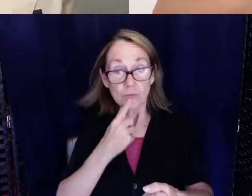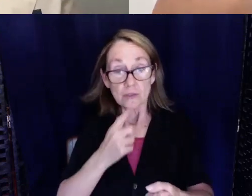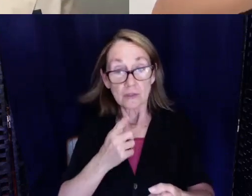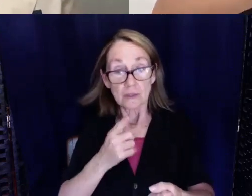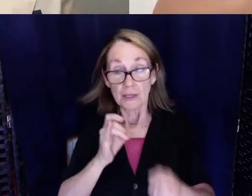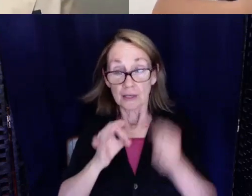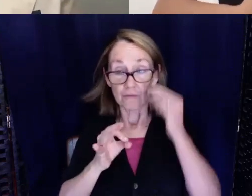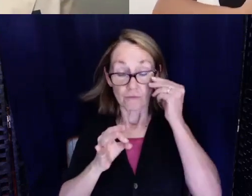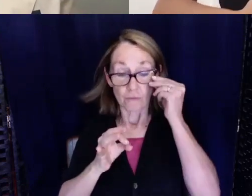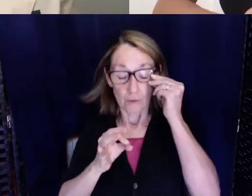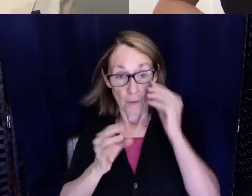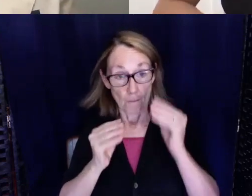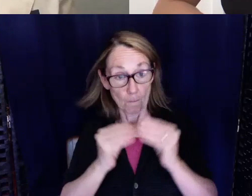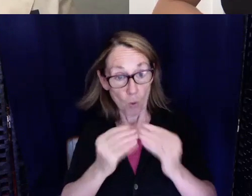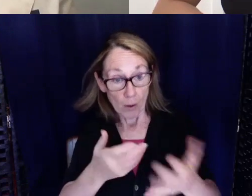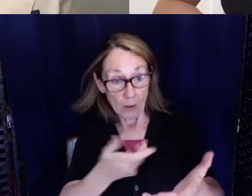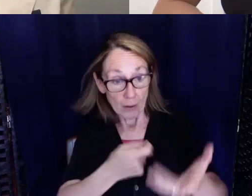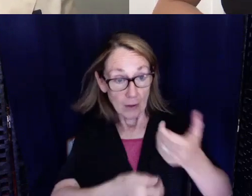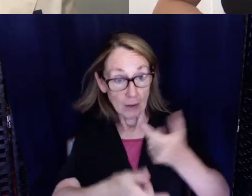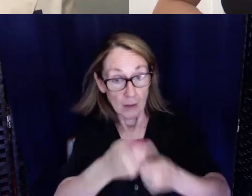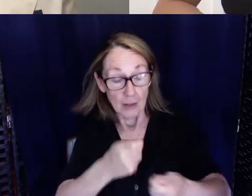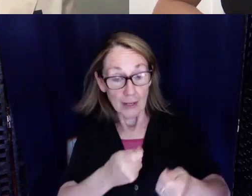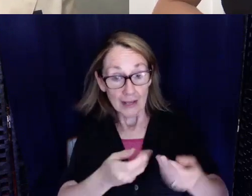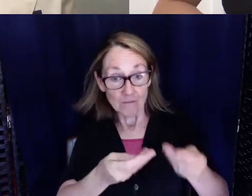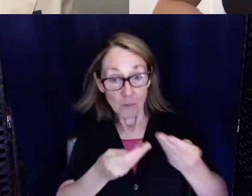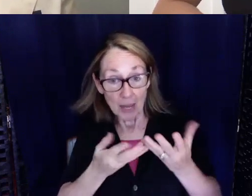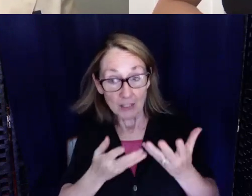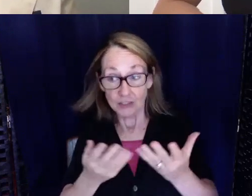to get more information from them and I'm sure a large part of that has to do